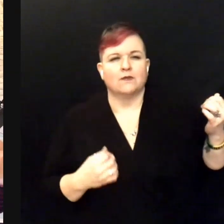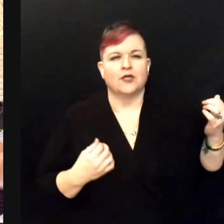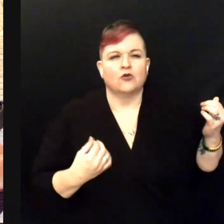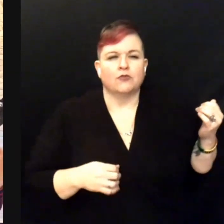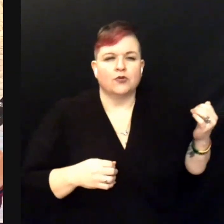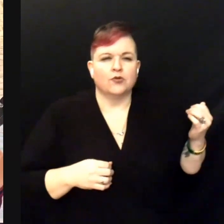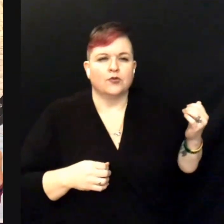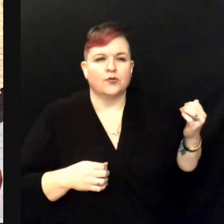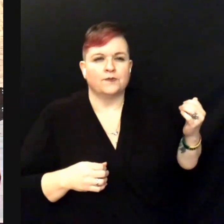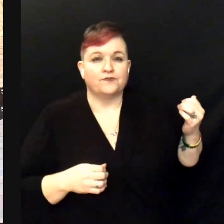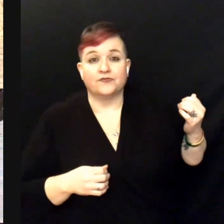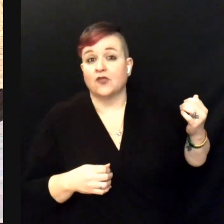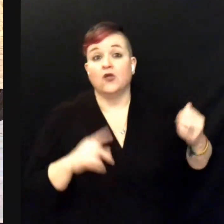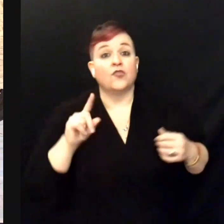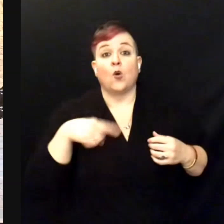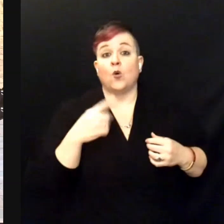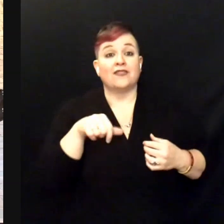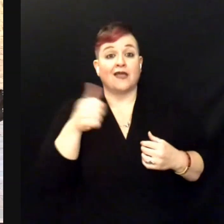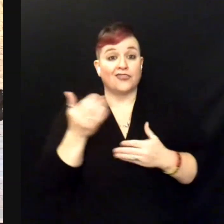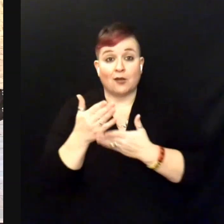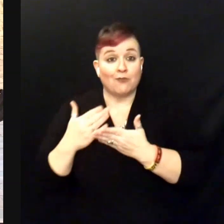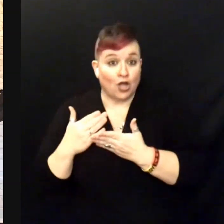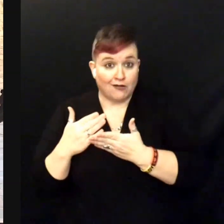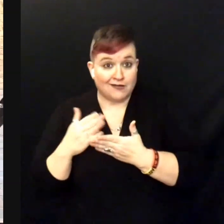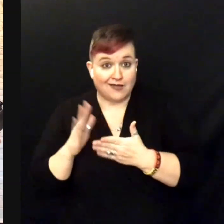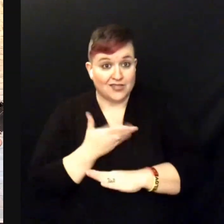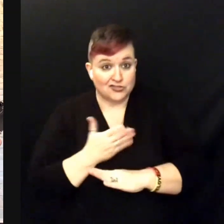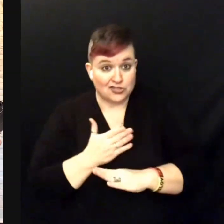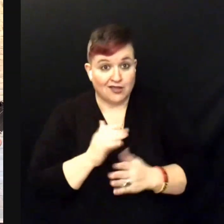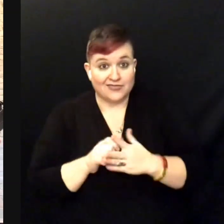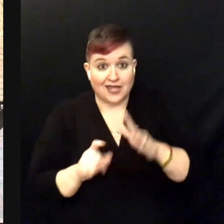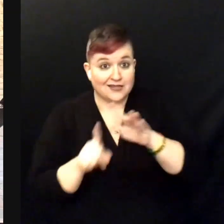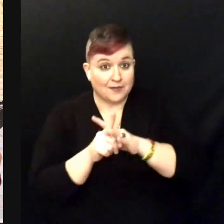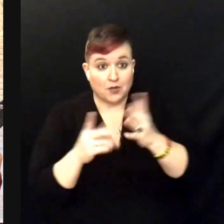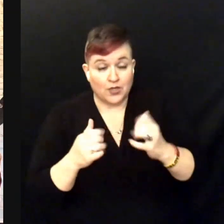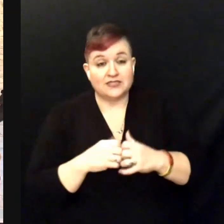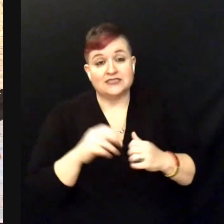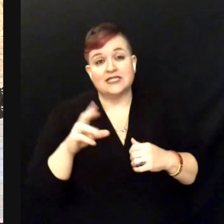The only other part of the song that comes up is the bridge